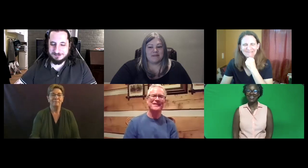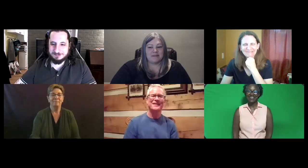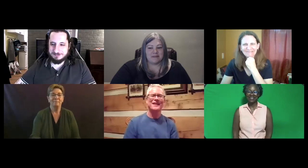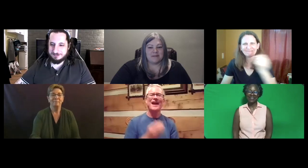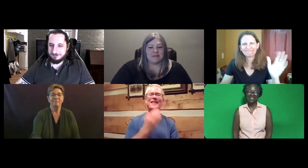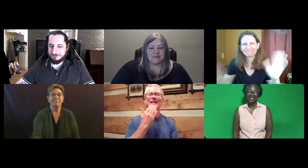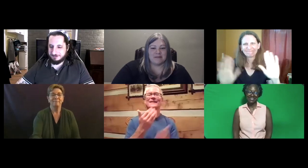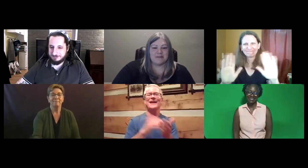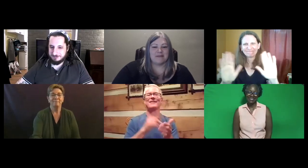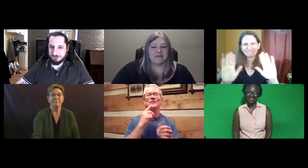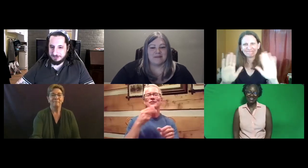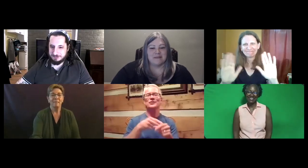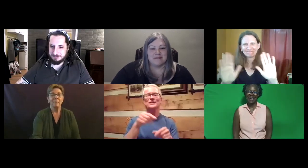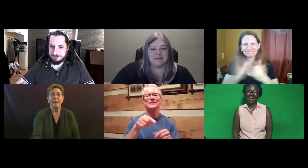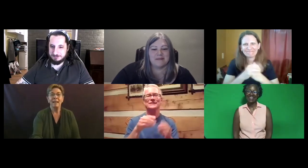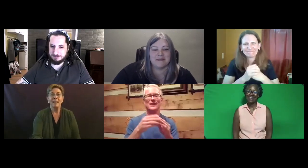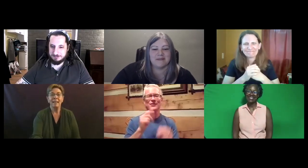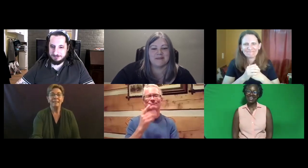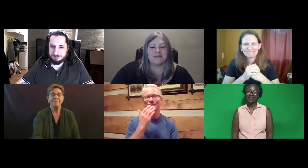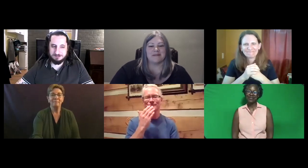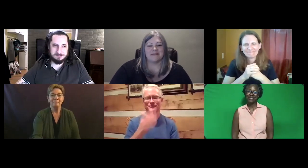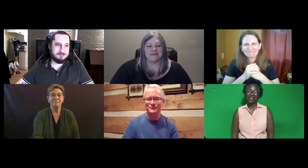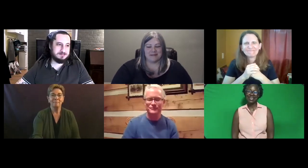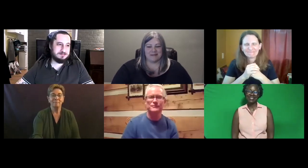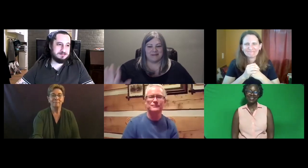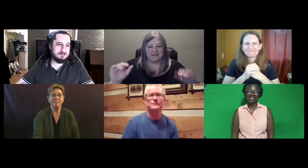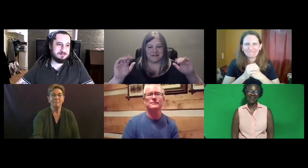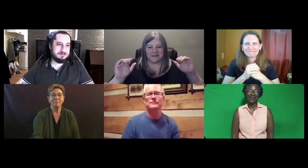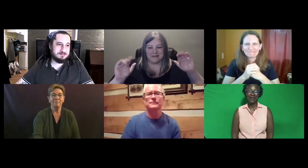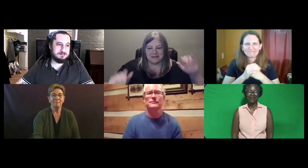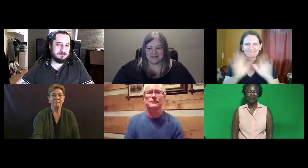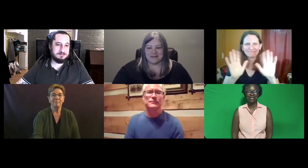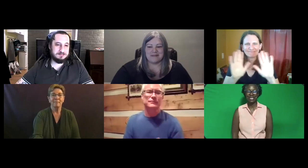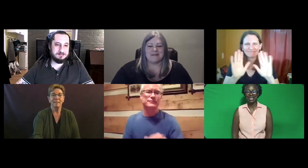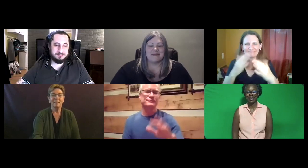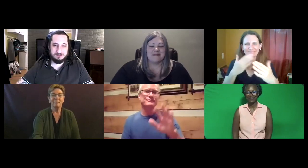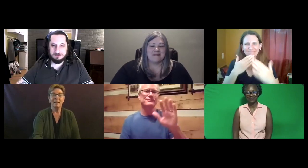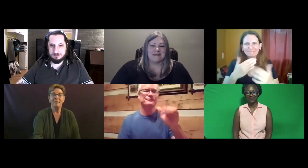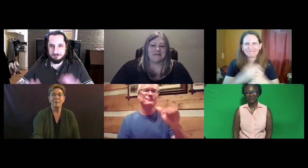Bye. Thank you for joining us on this town hall.